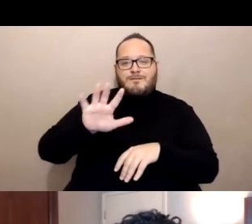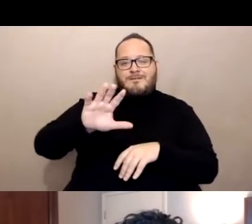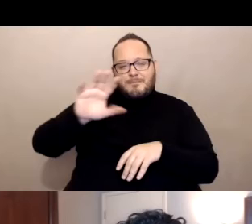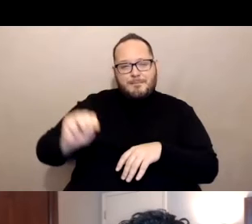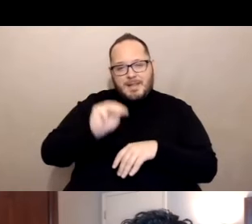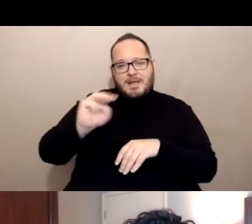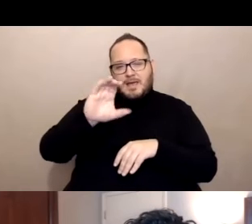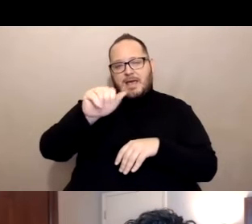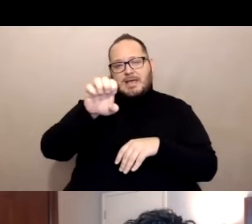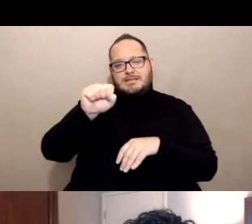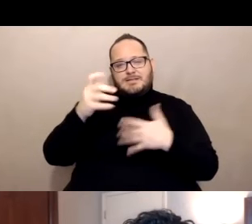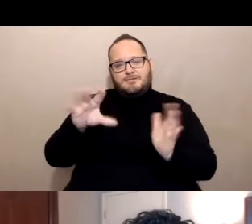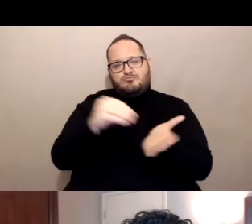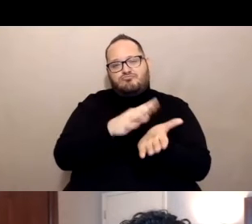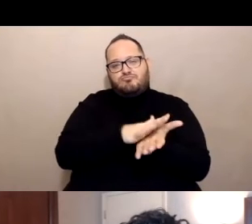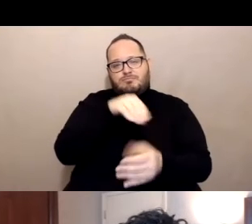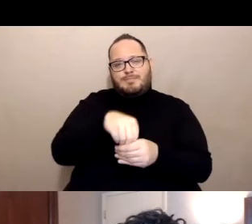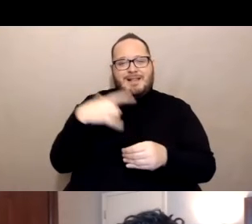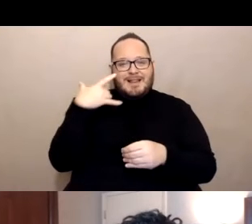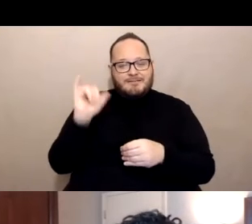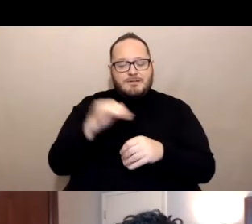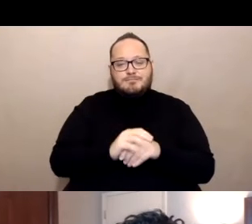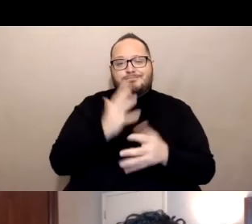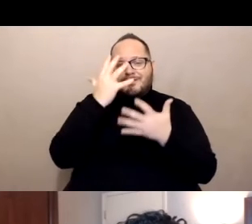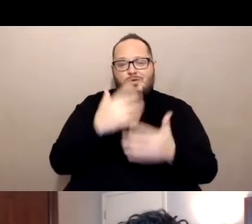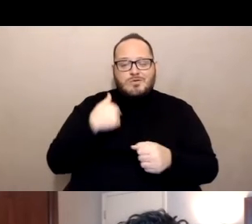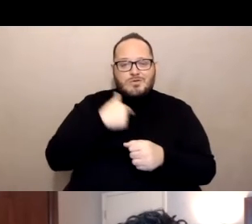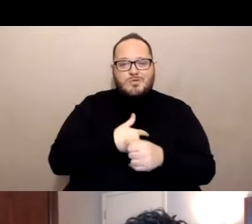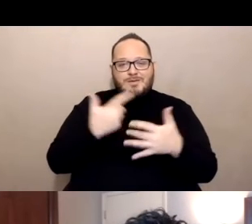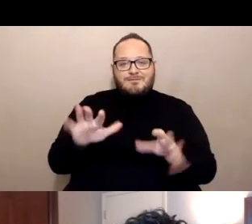And unfortunately we have lost over 56,000 people.